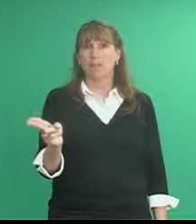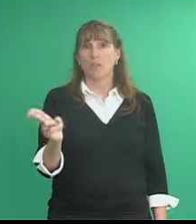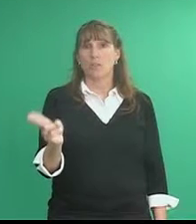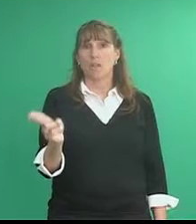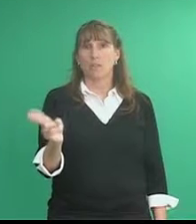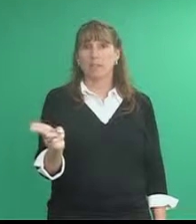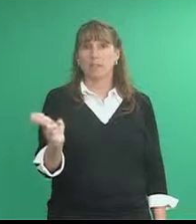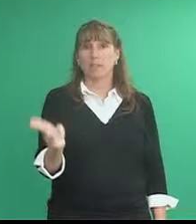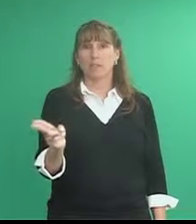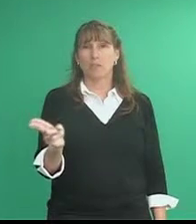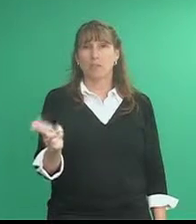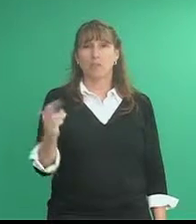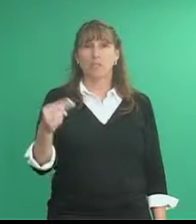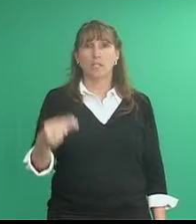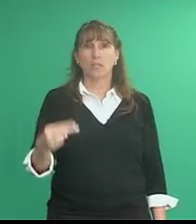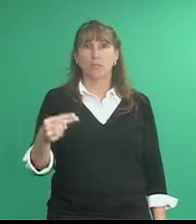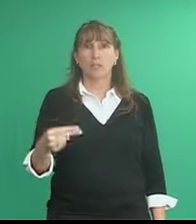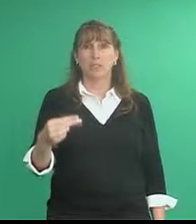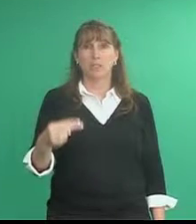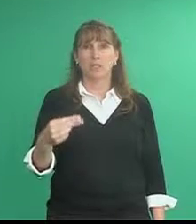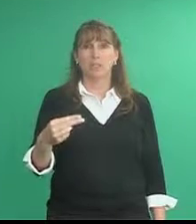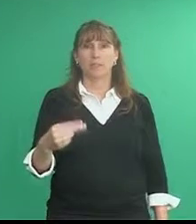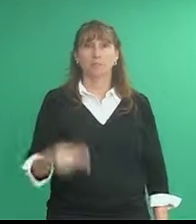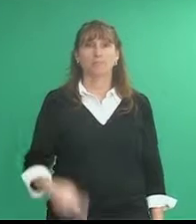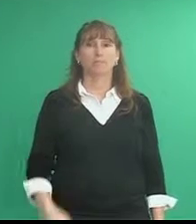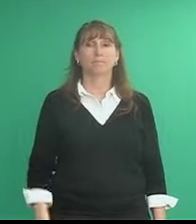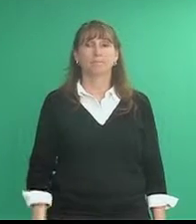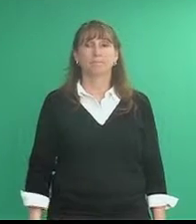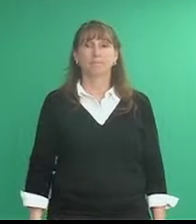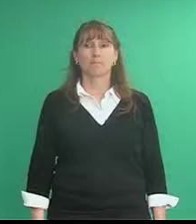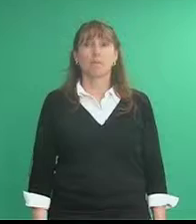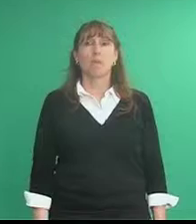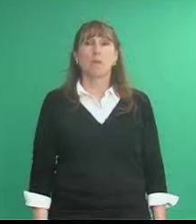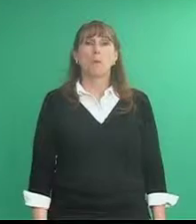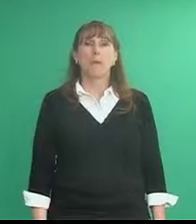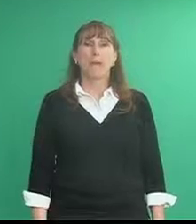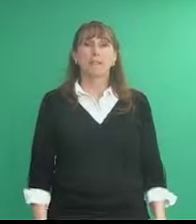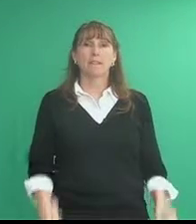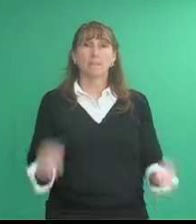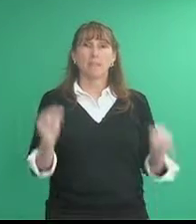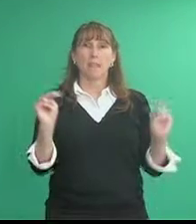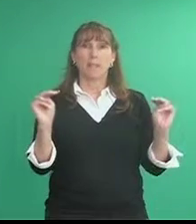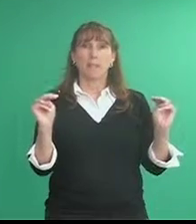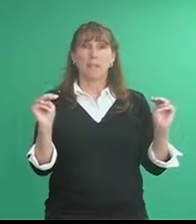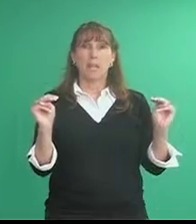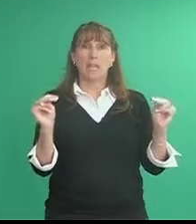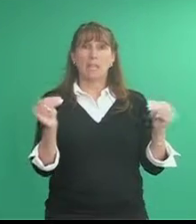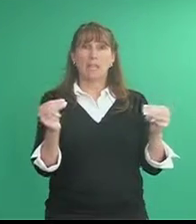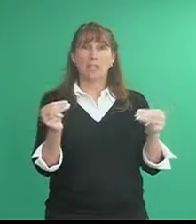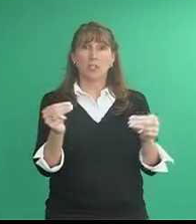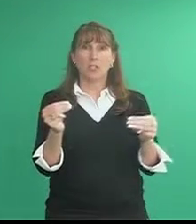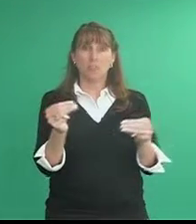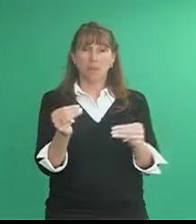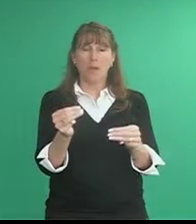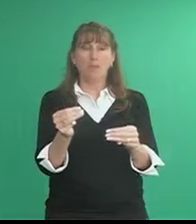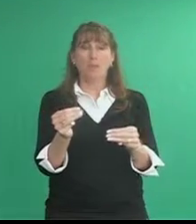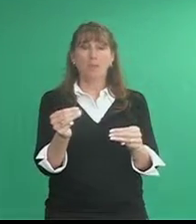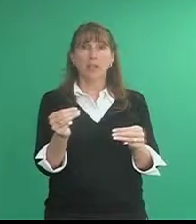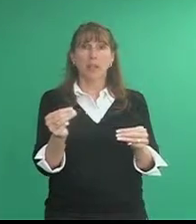so I'll accept either history or history math it's with the M handshapes palm on top